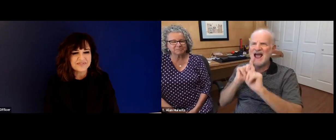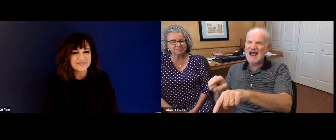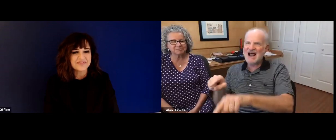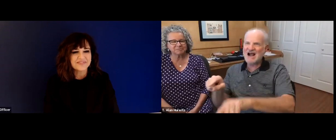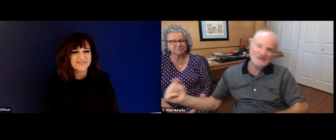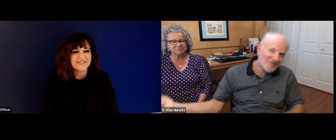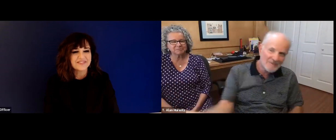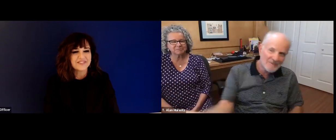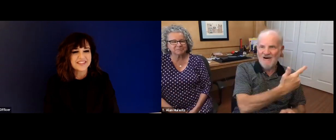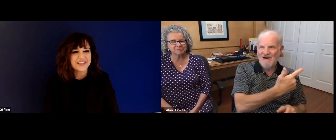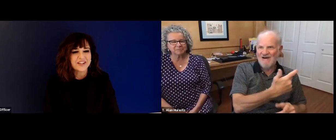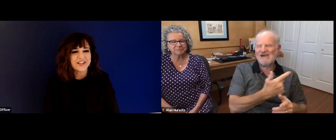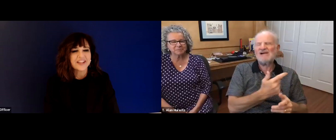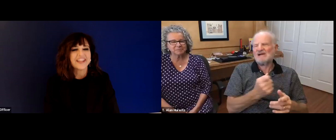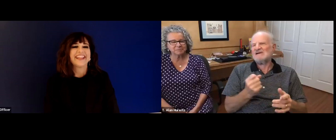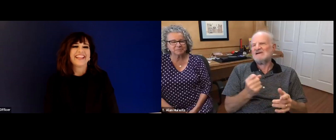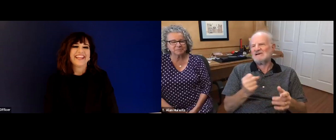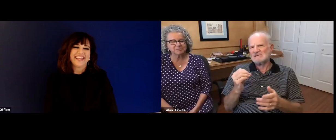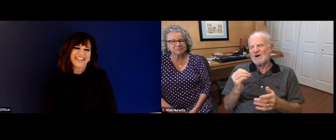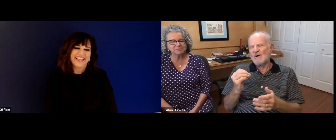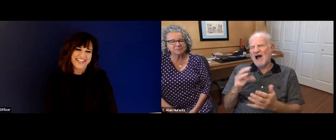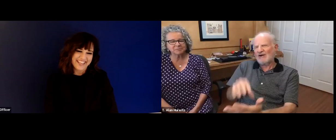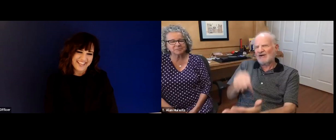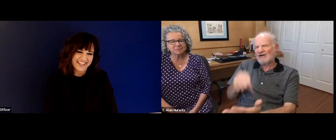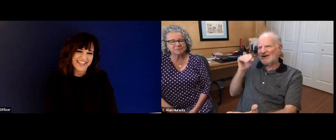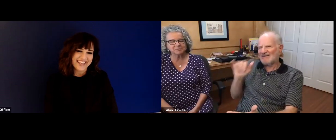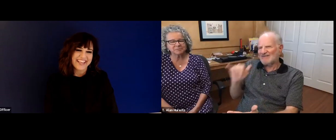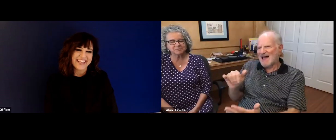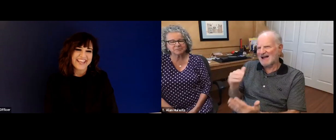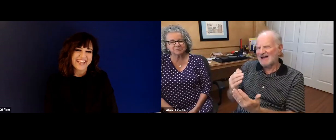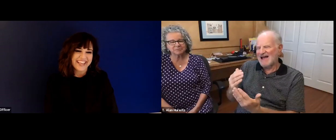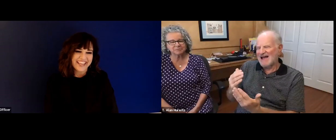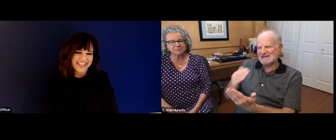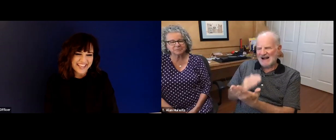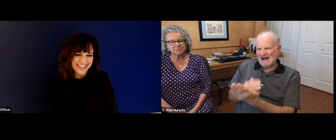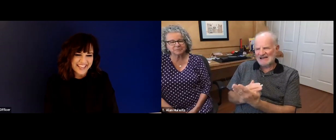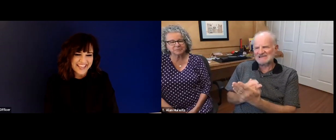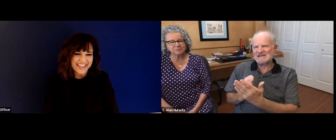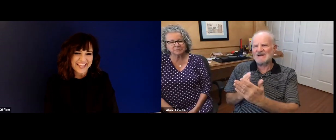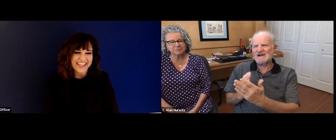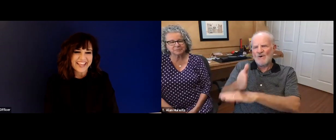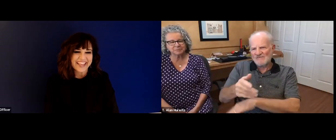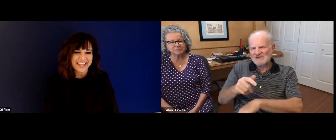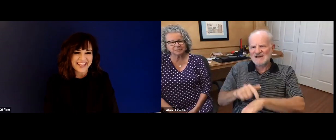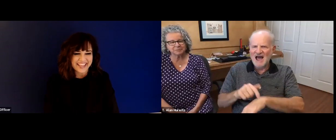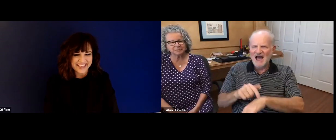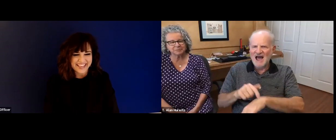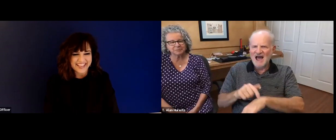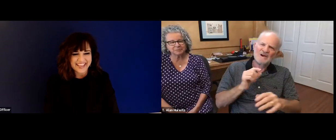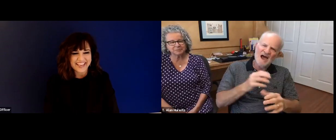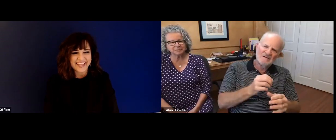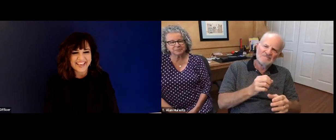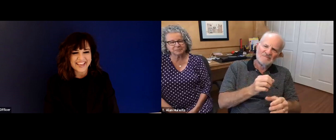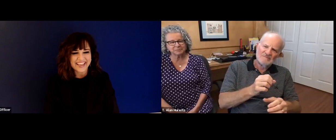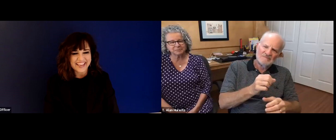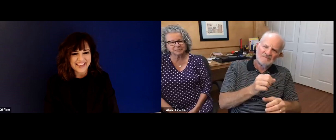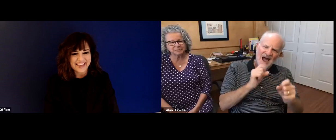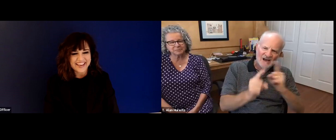asked. And so I was encouraged at that point to tailor my questions. And my answers to the questions that were that were